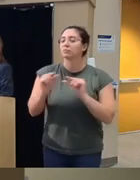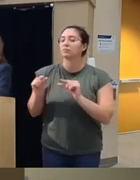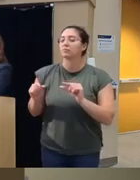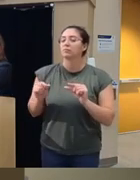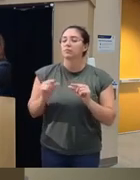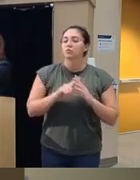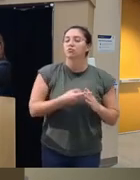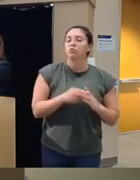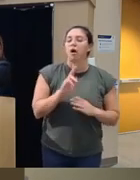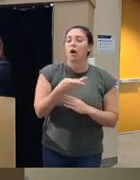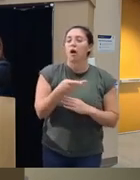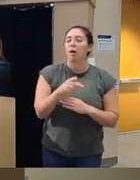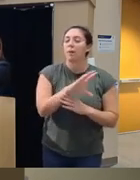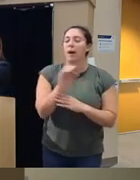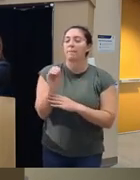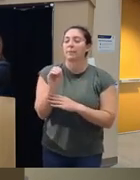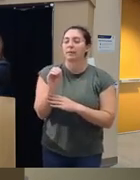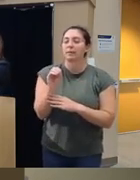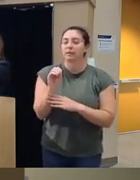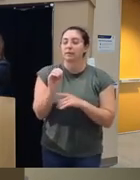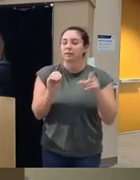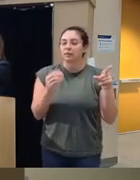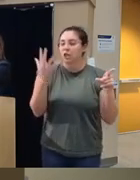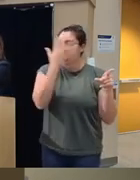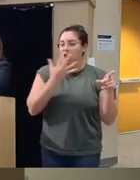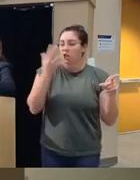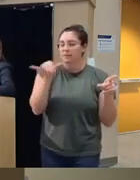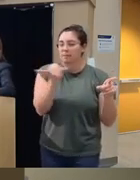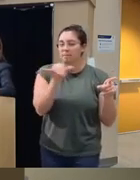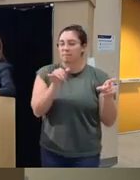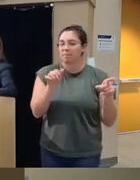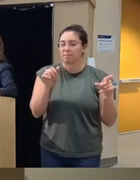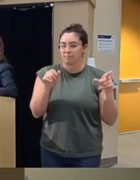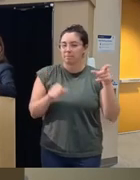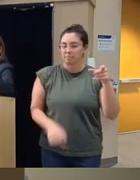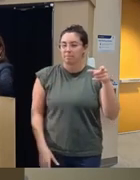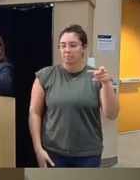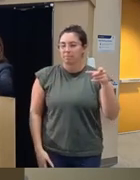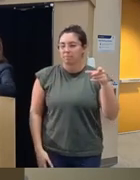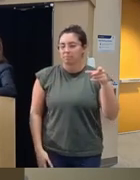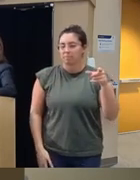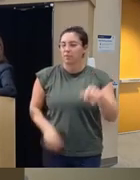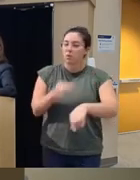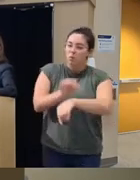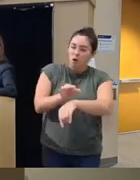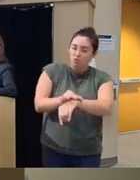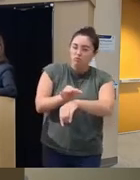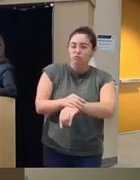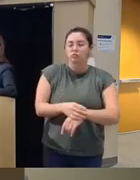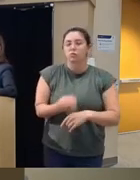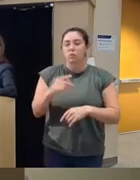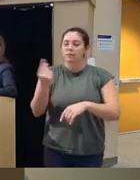that have like wearables um that look very similar like to the um like a smart watch or a wearable